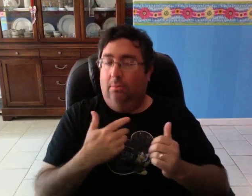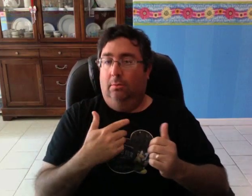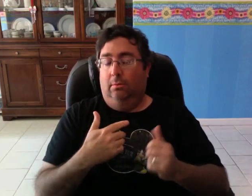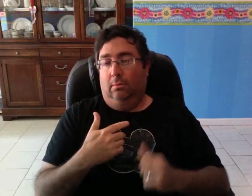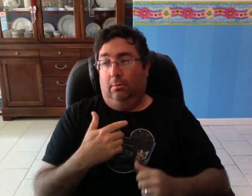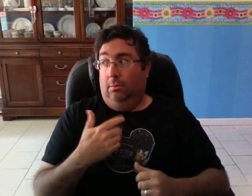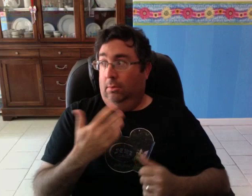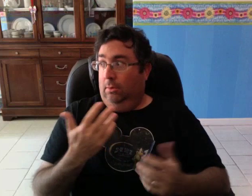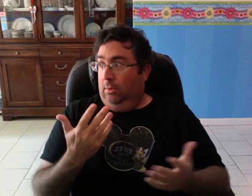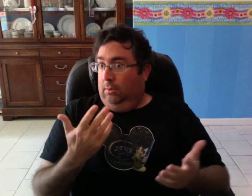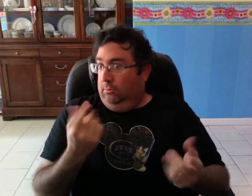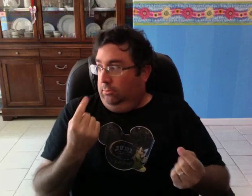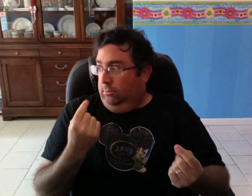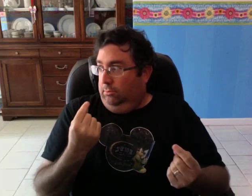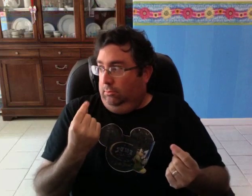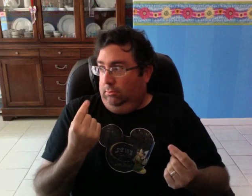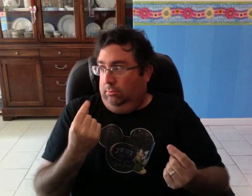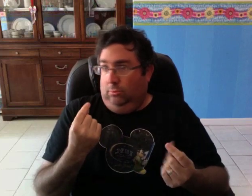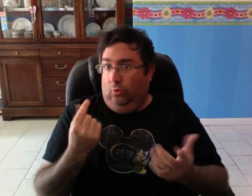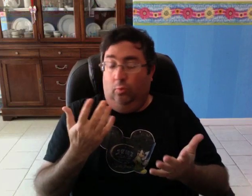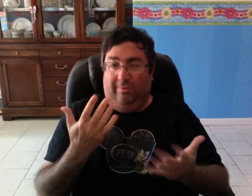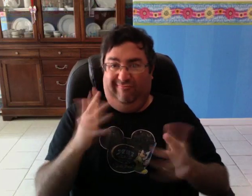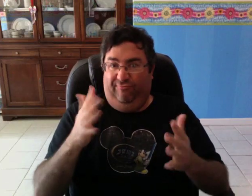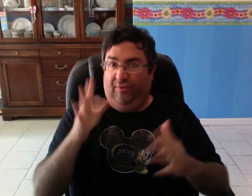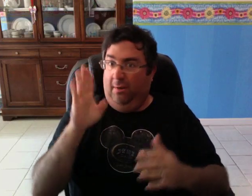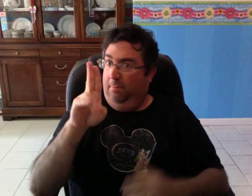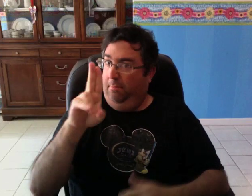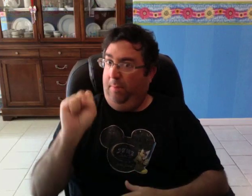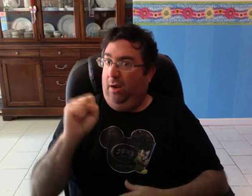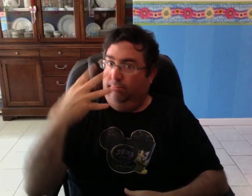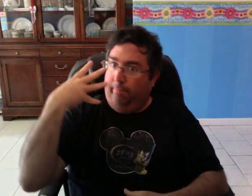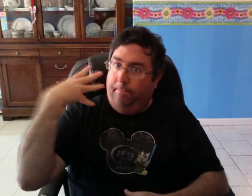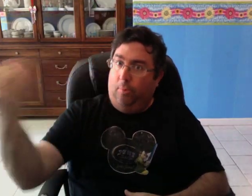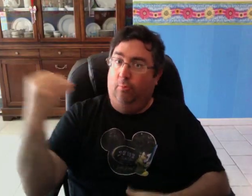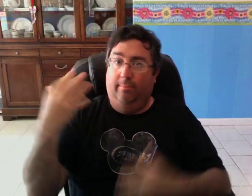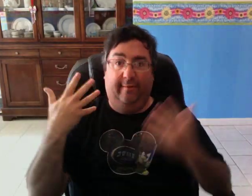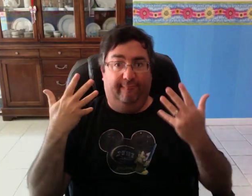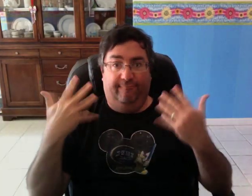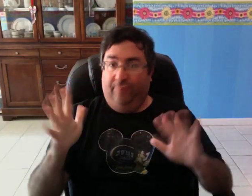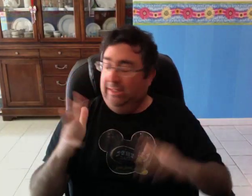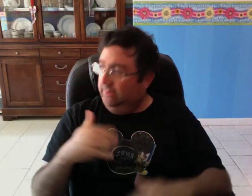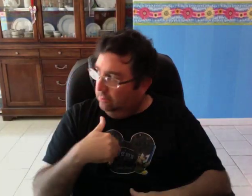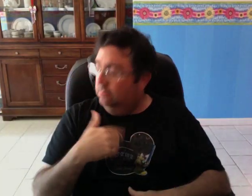What could I do? The bus had already gone.